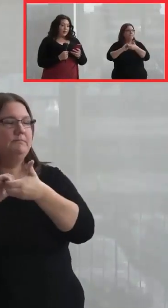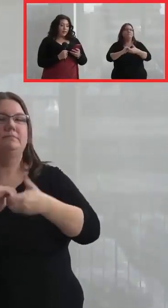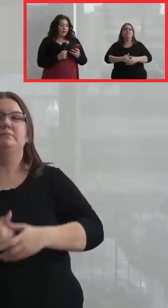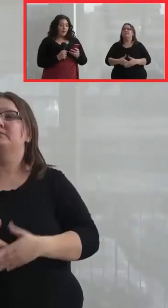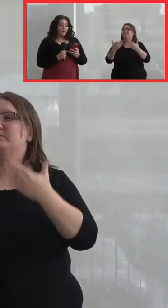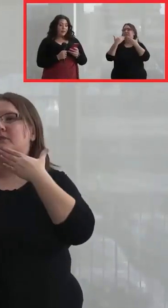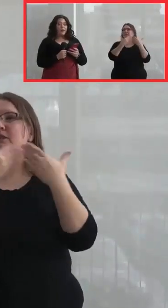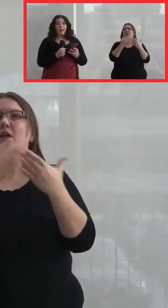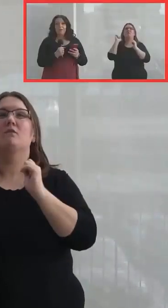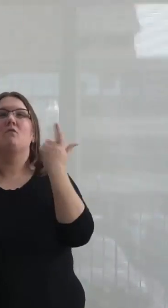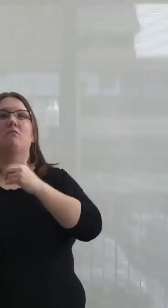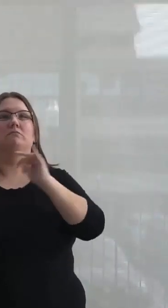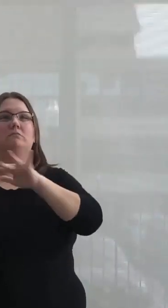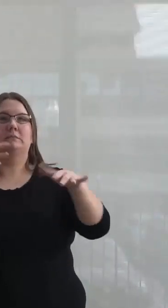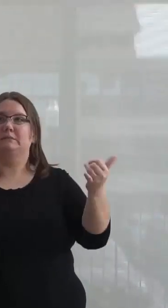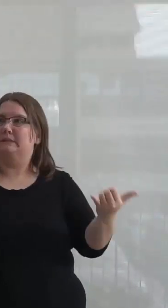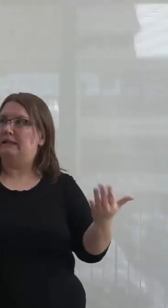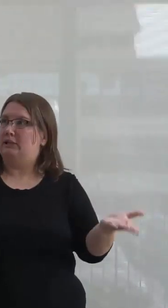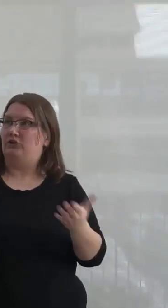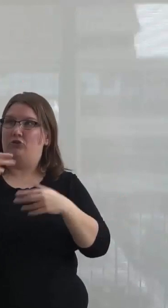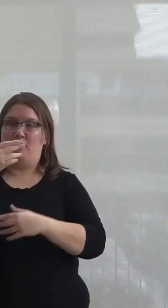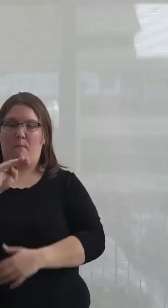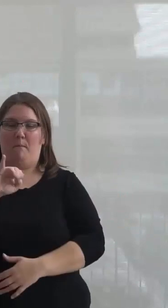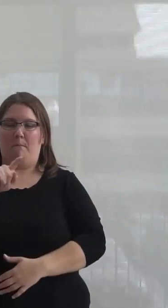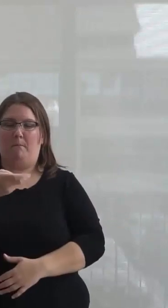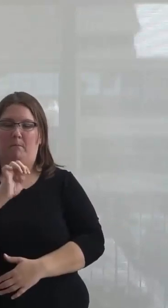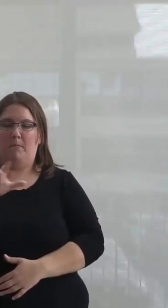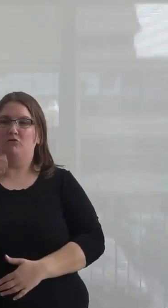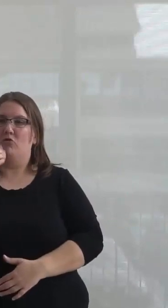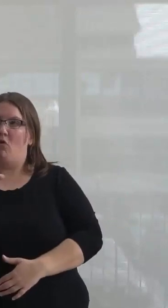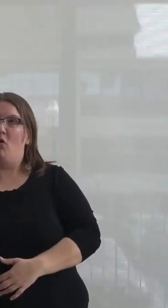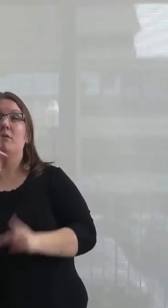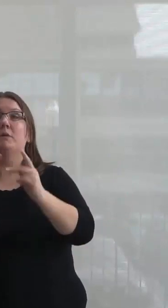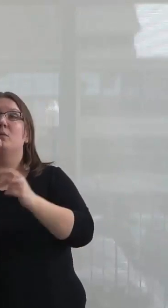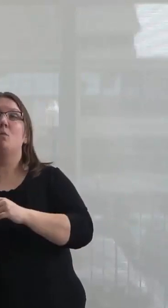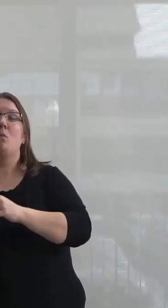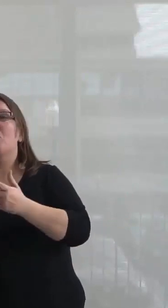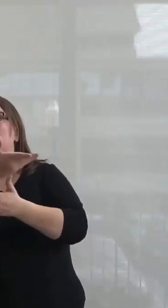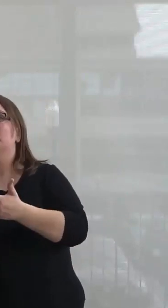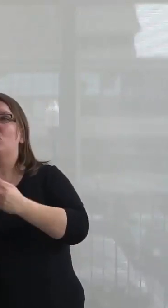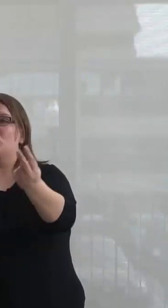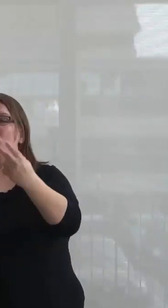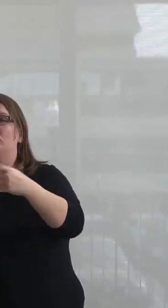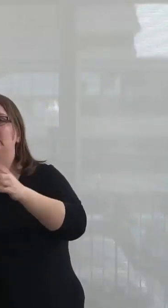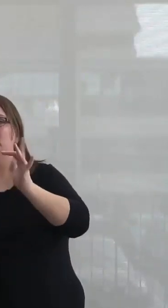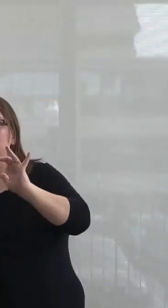Thank you to all of you here today in Mitchell Hall, and thank you as well to those watching online and those listening to CFRC.